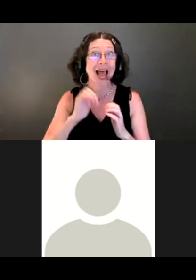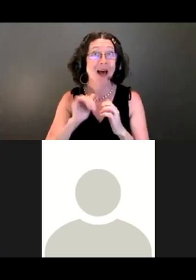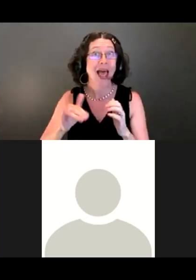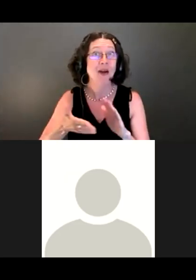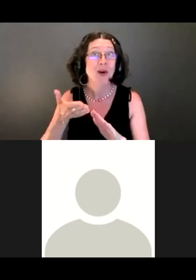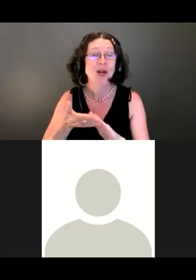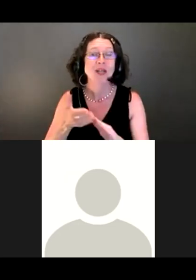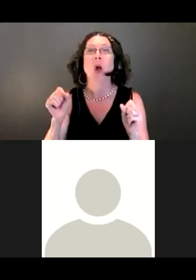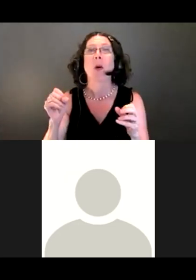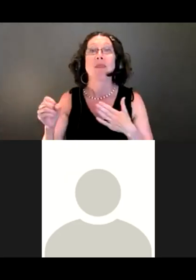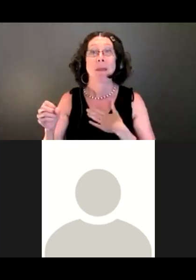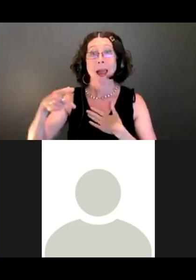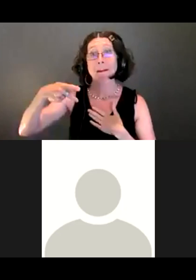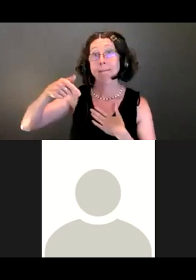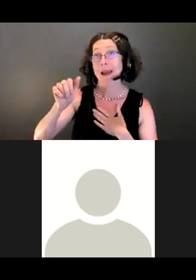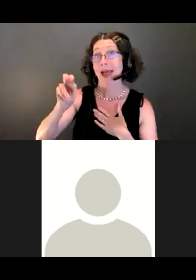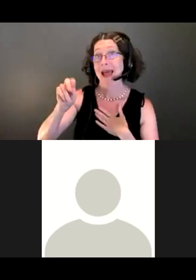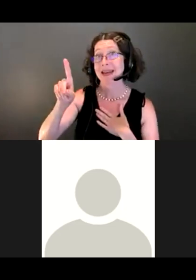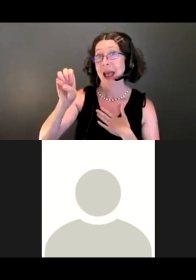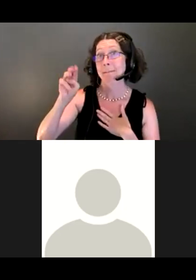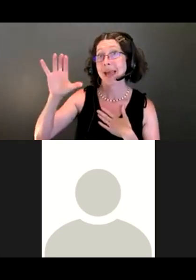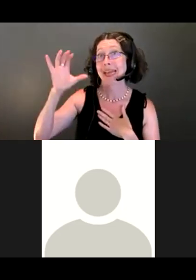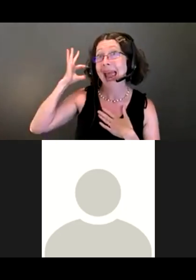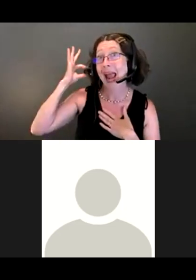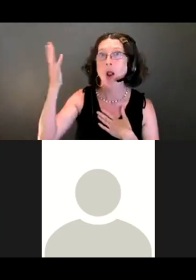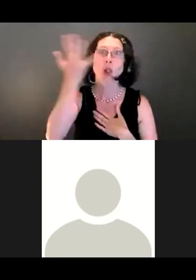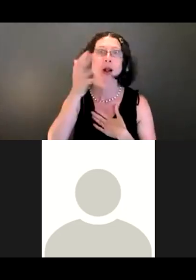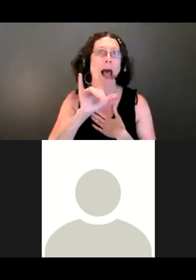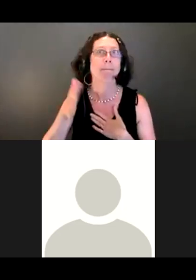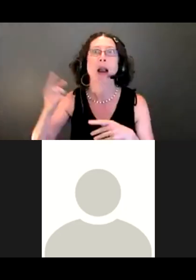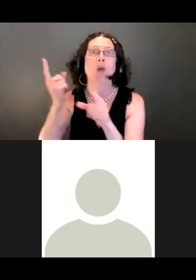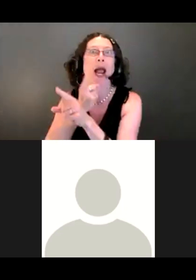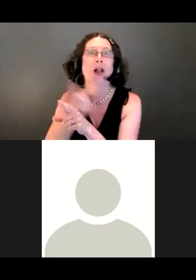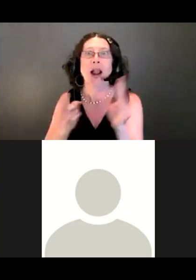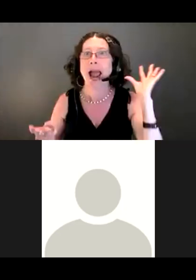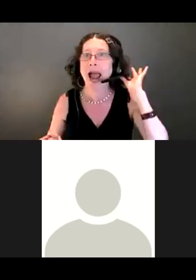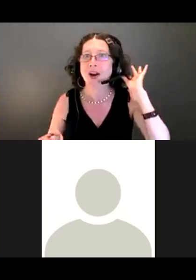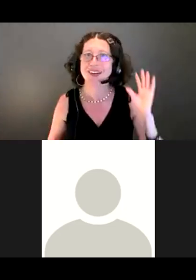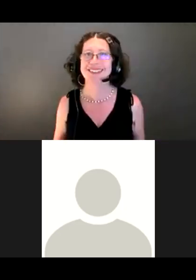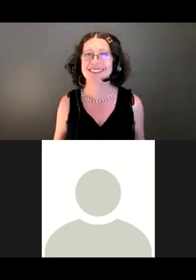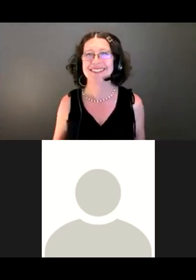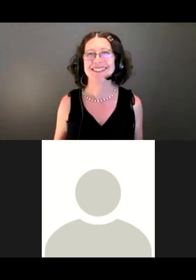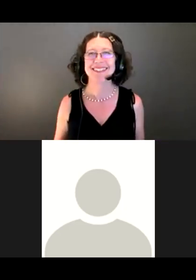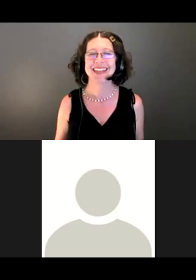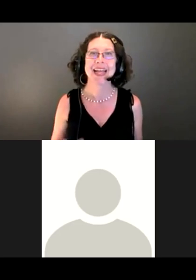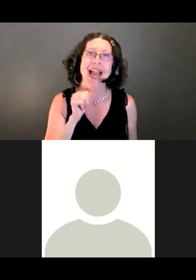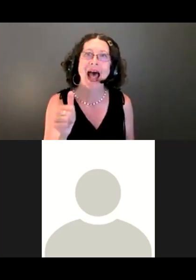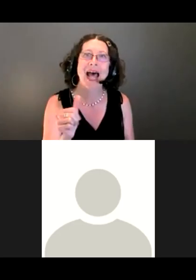My pandemic hair, like I said, looks like my regular hair. Much worse than Blayne's. Blayne is so put together.